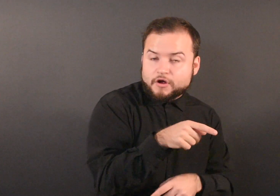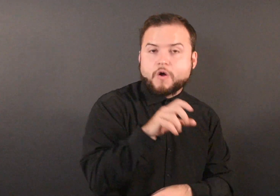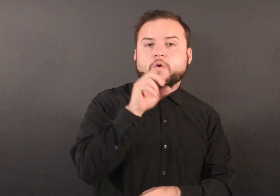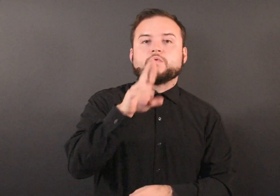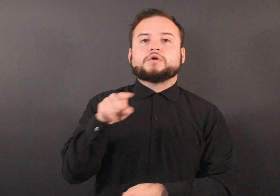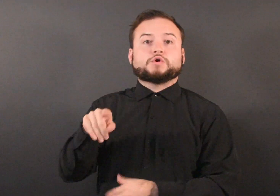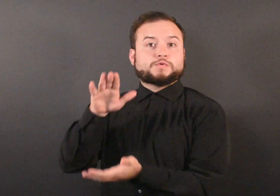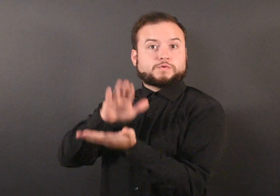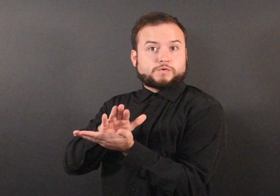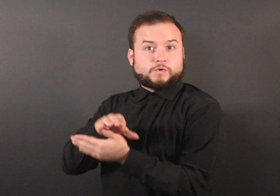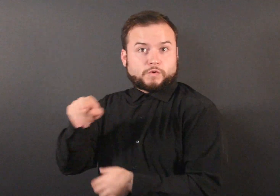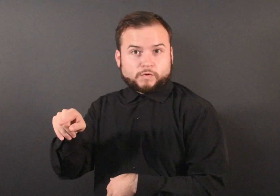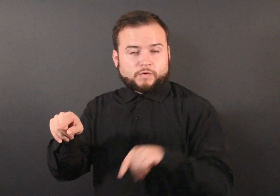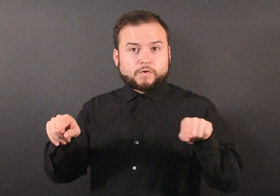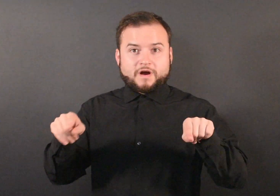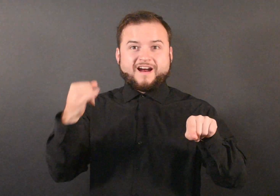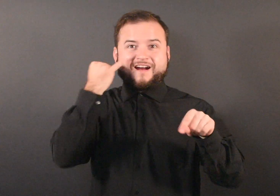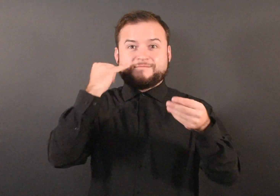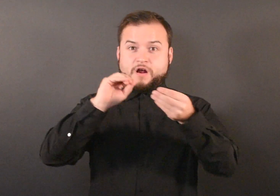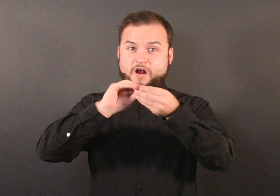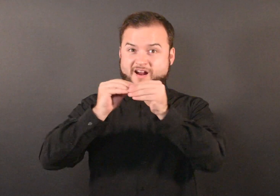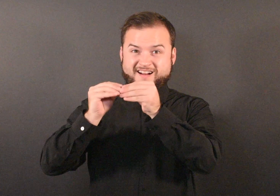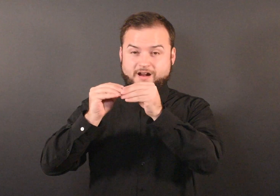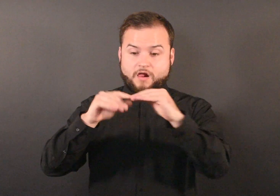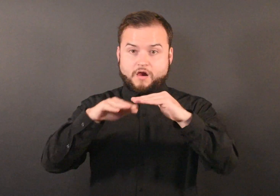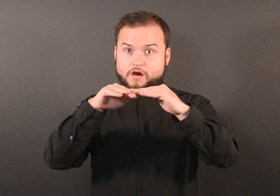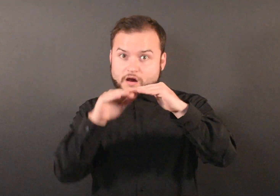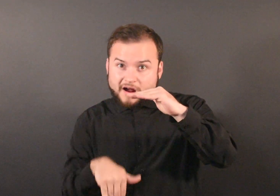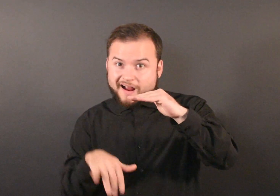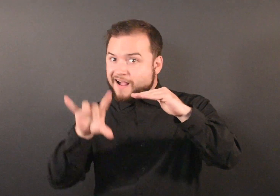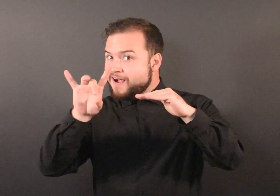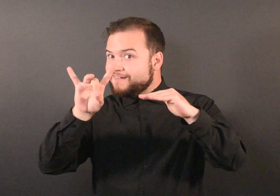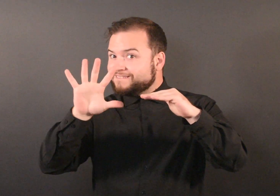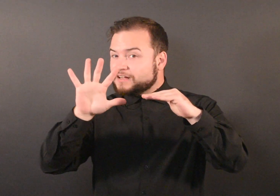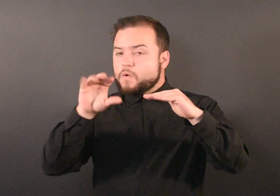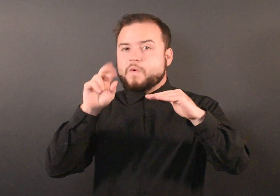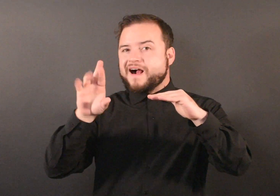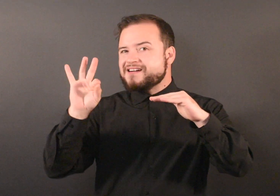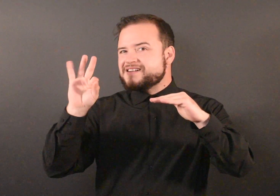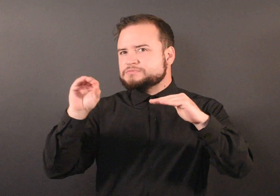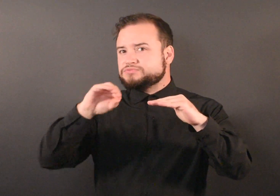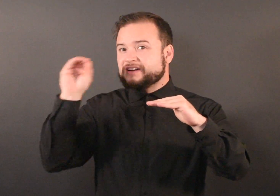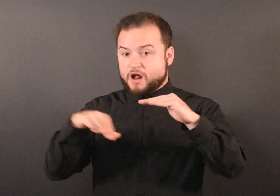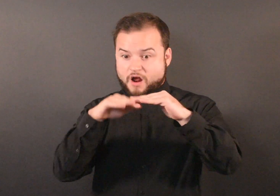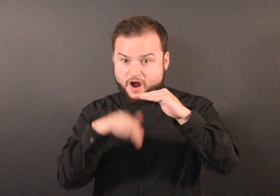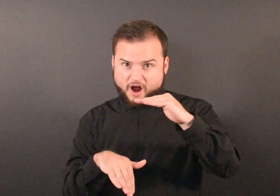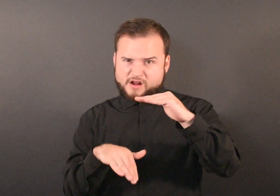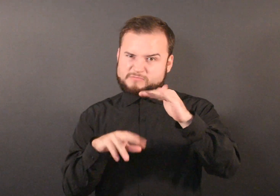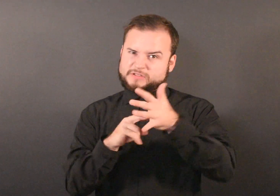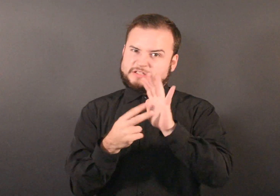than 85 or 90 percent, that’s an outbreak waiting to happen,” she added.